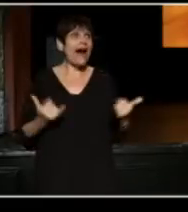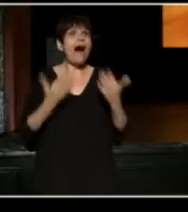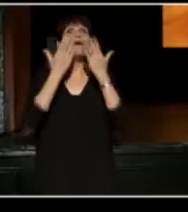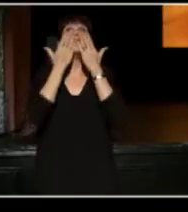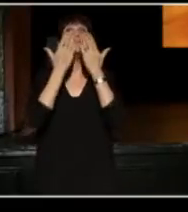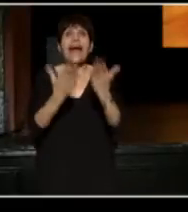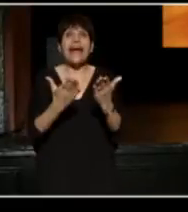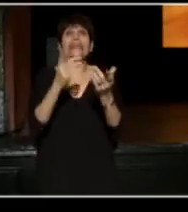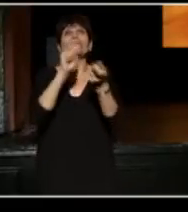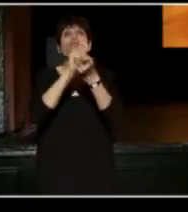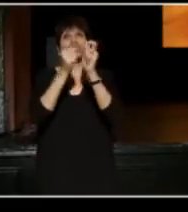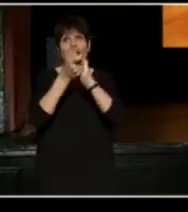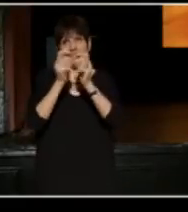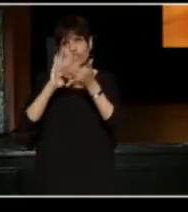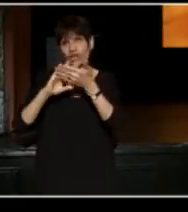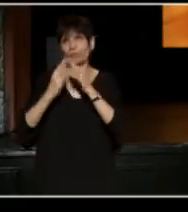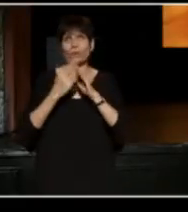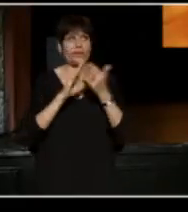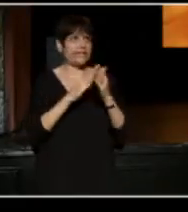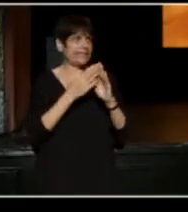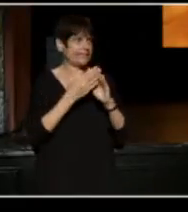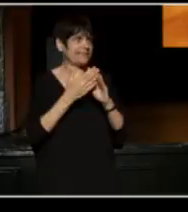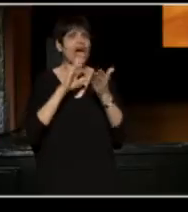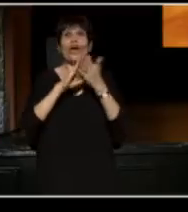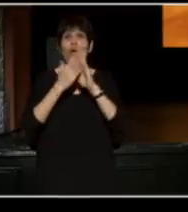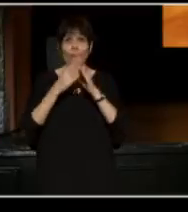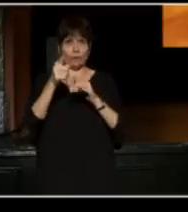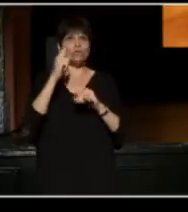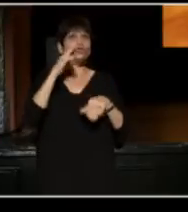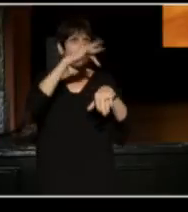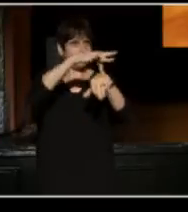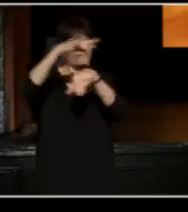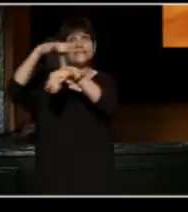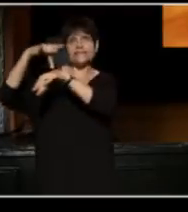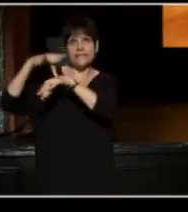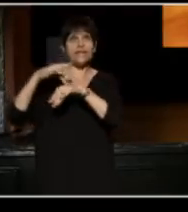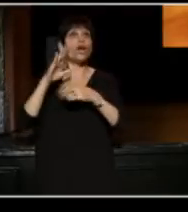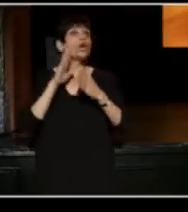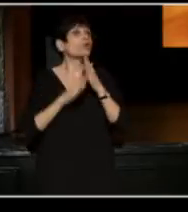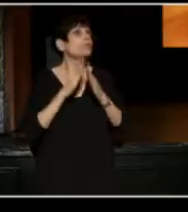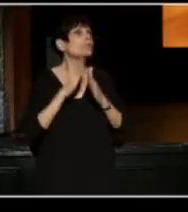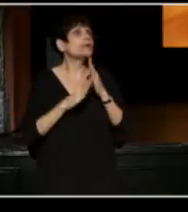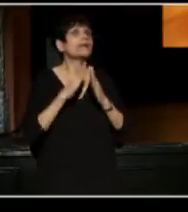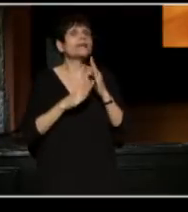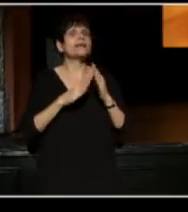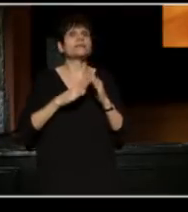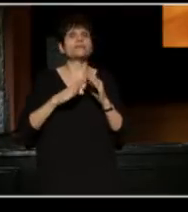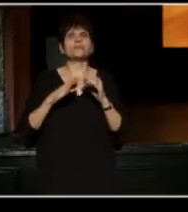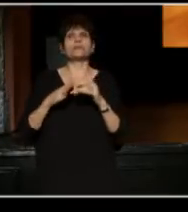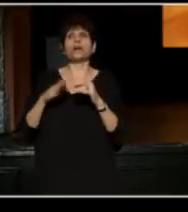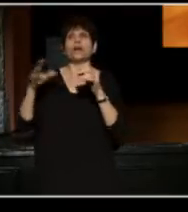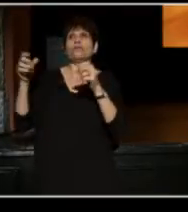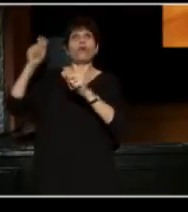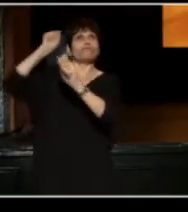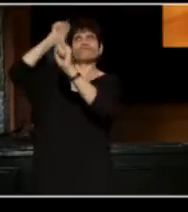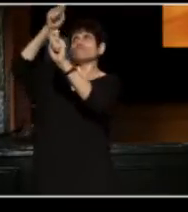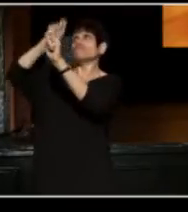Thank you for changing communities. Communities that you are going to visit. Communities where store fronts were boarded, until places